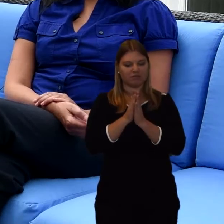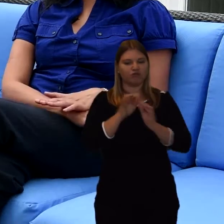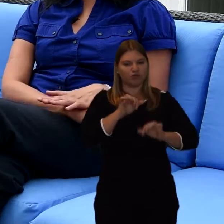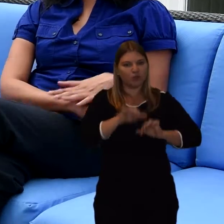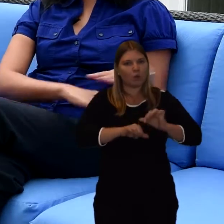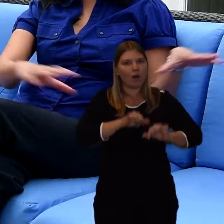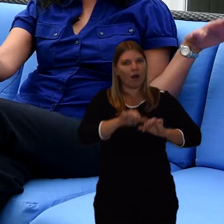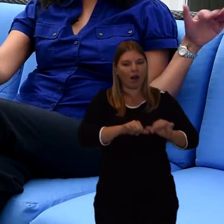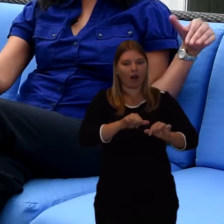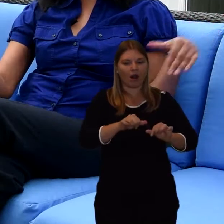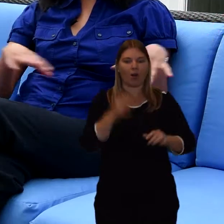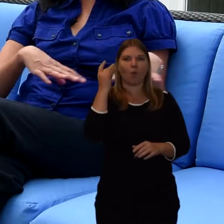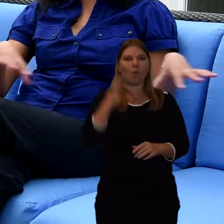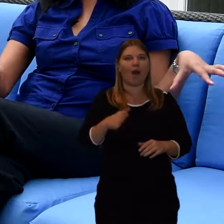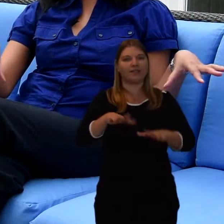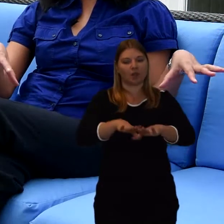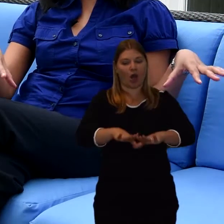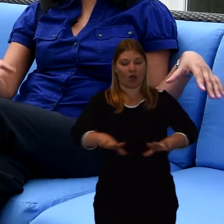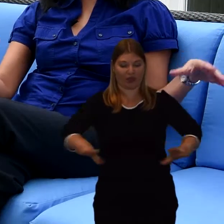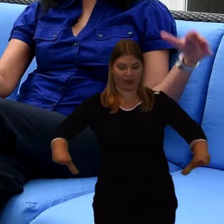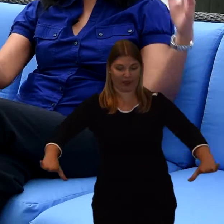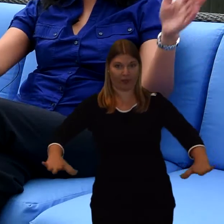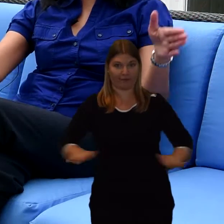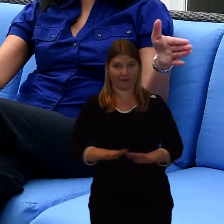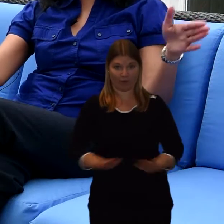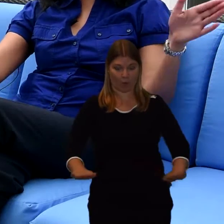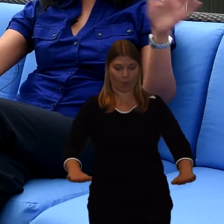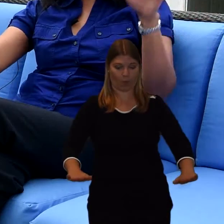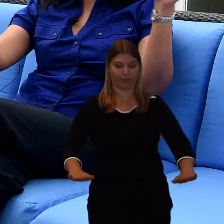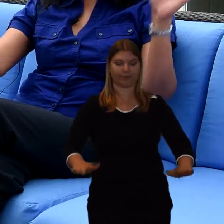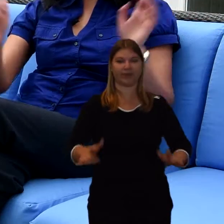There's a white cloth that's laid on the floor and then the coffin would be stood on that.